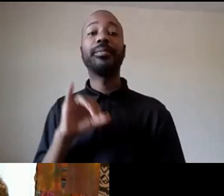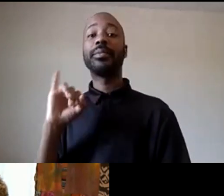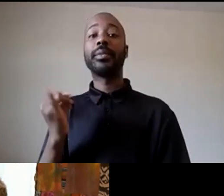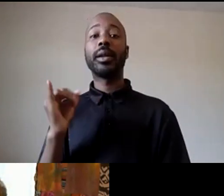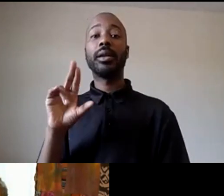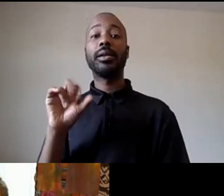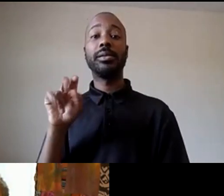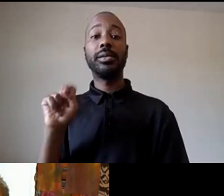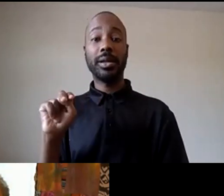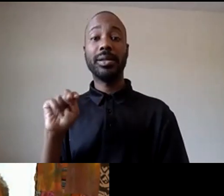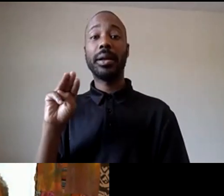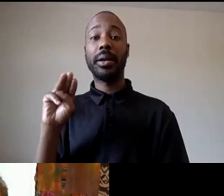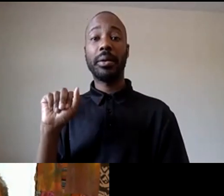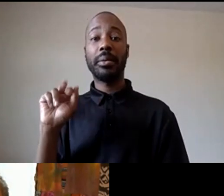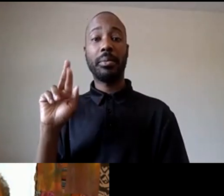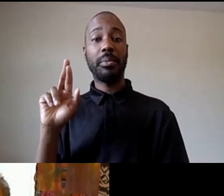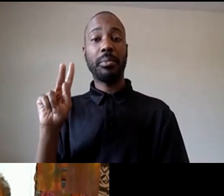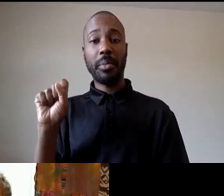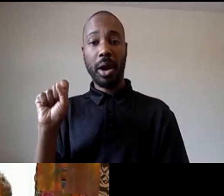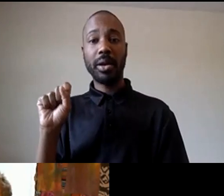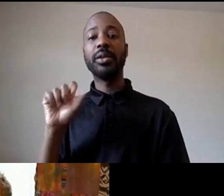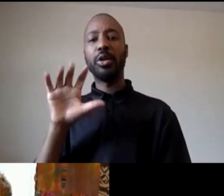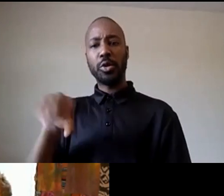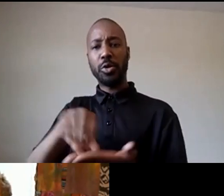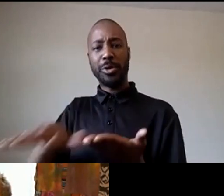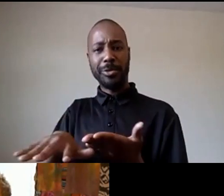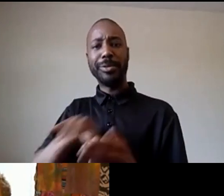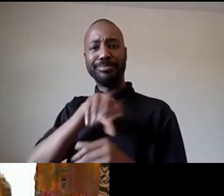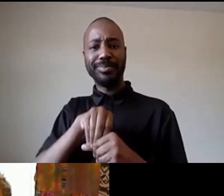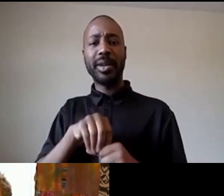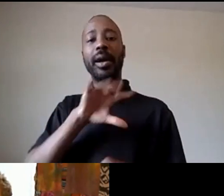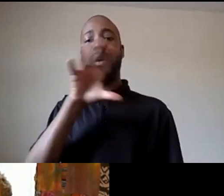in africana studies and also a very active member of black lives matter los